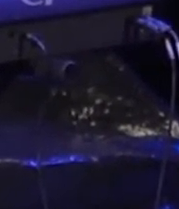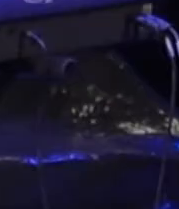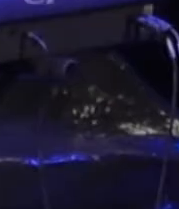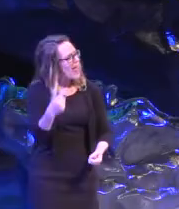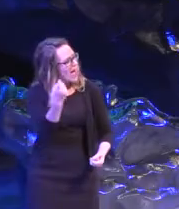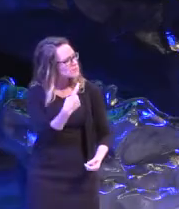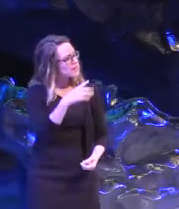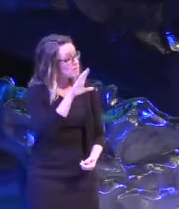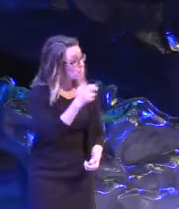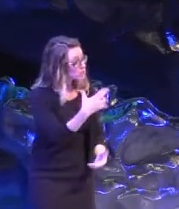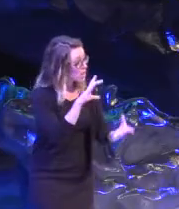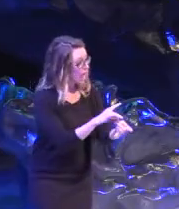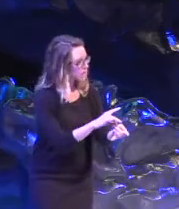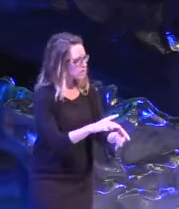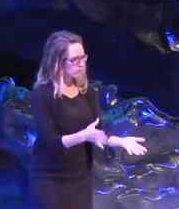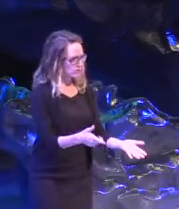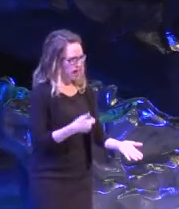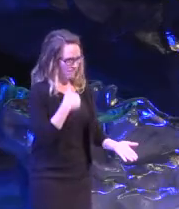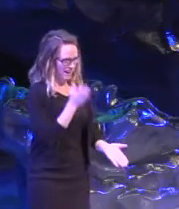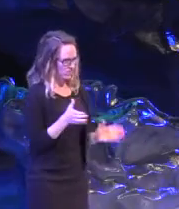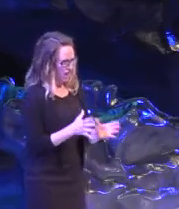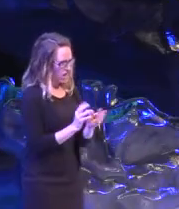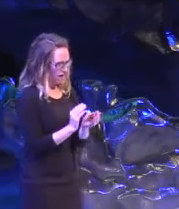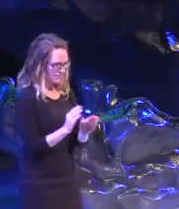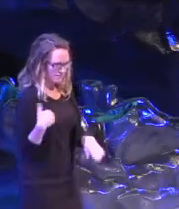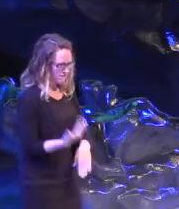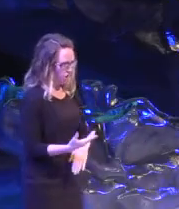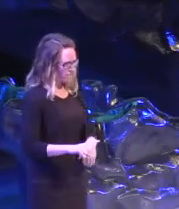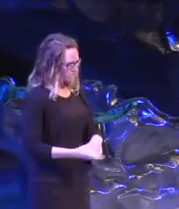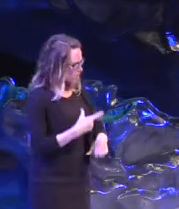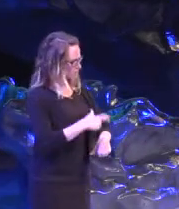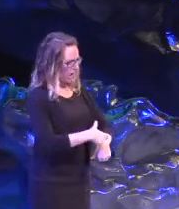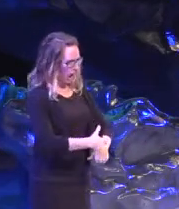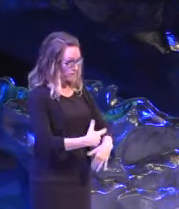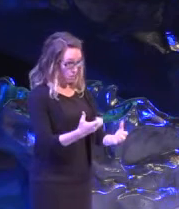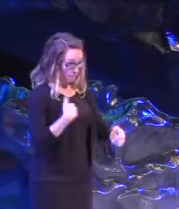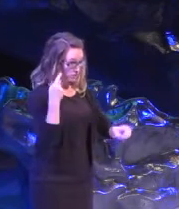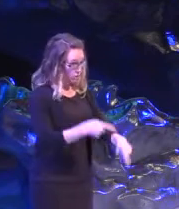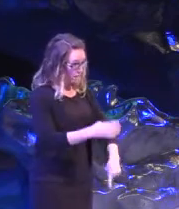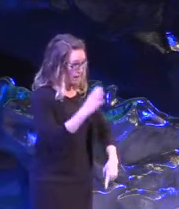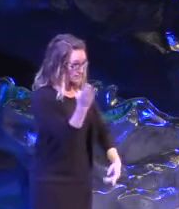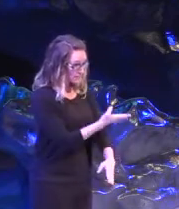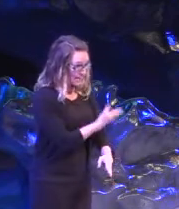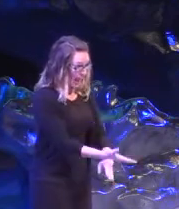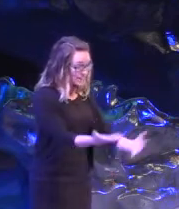and I was like, I've never really done a conference before, like wait. You know what I mean? I've done all kinds of stuff, but I just